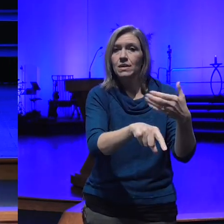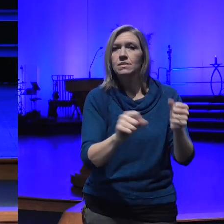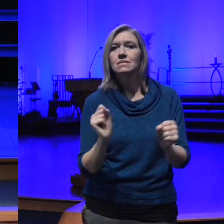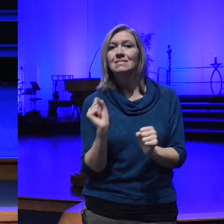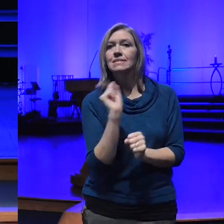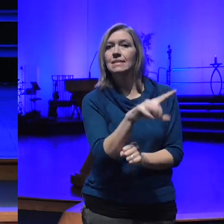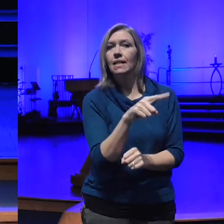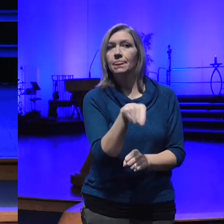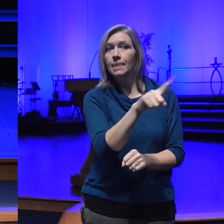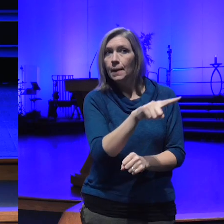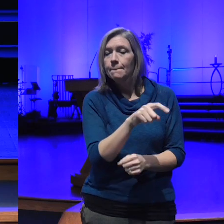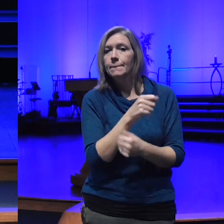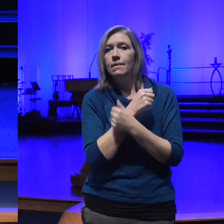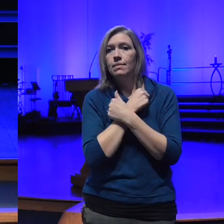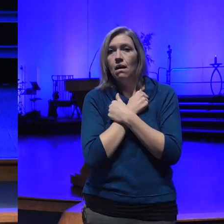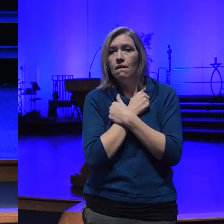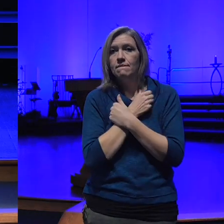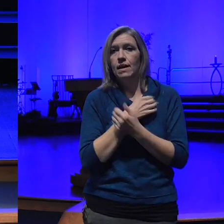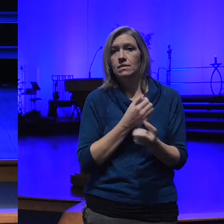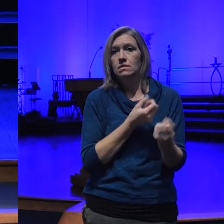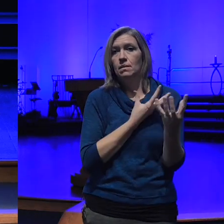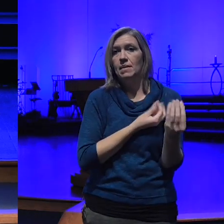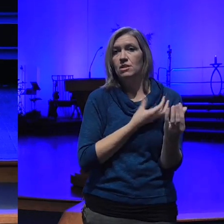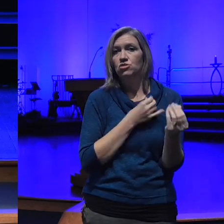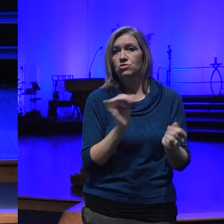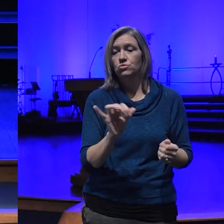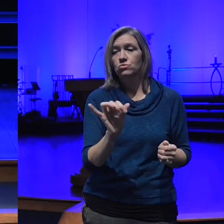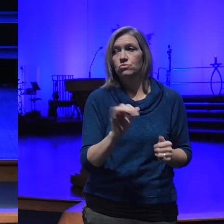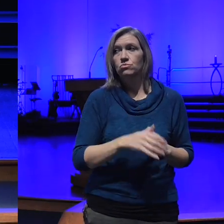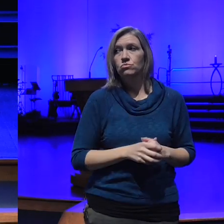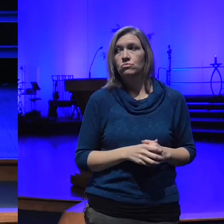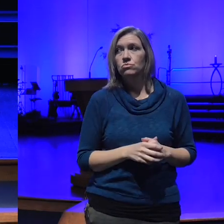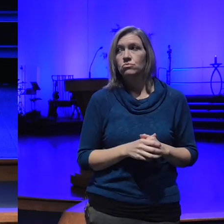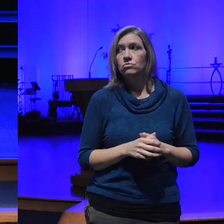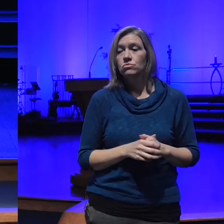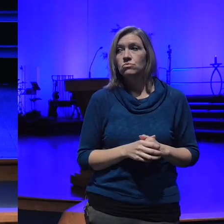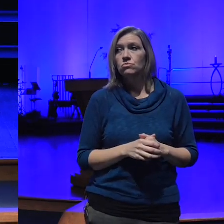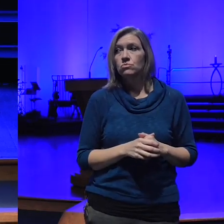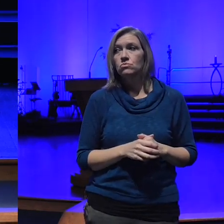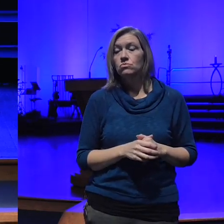compassion have I got you still here with